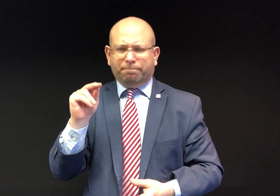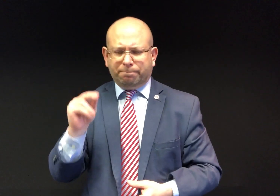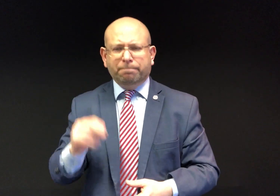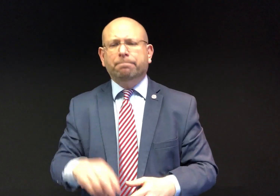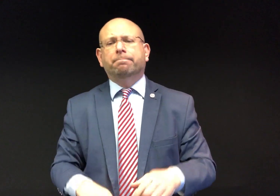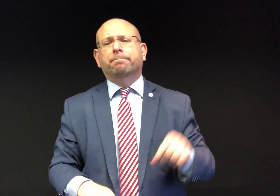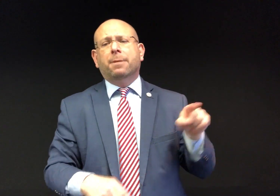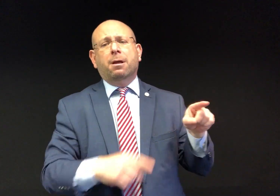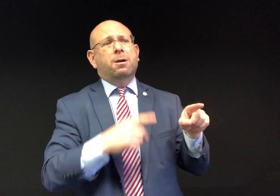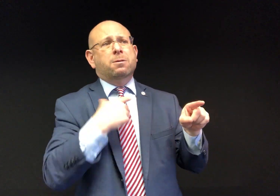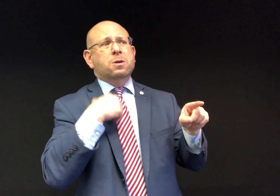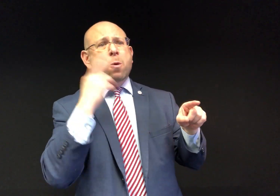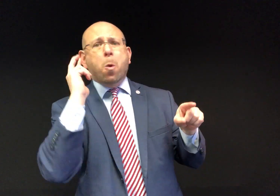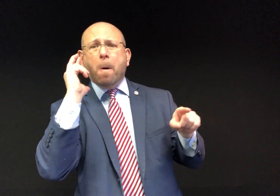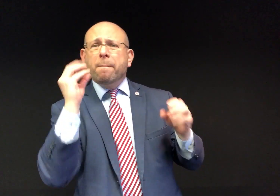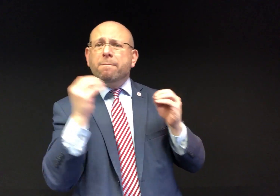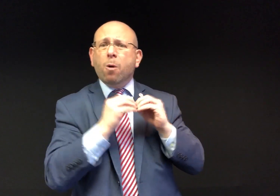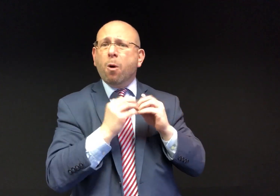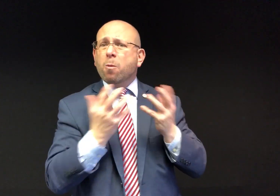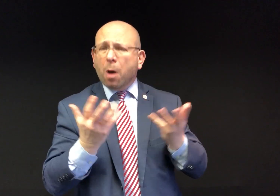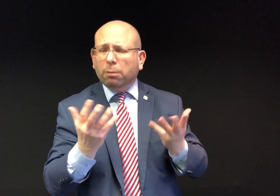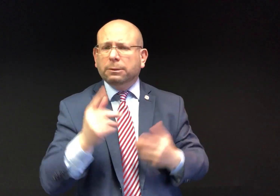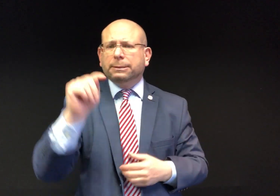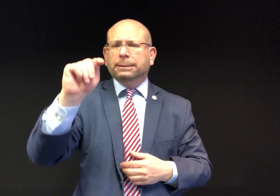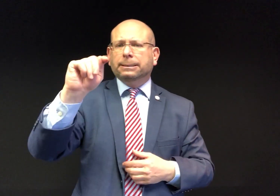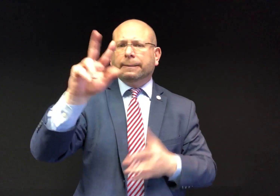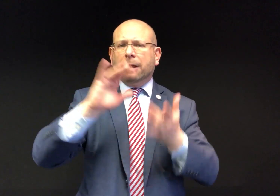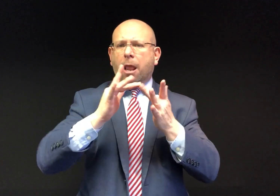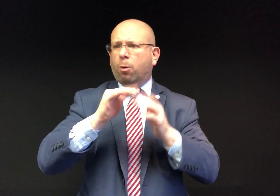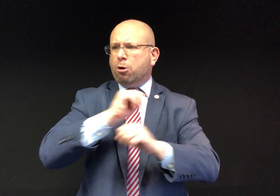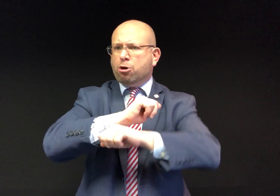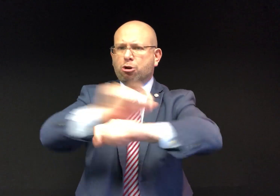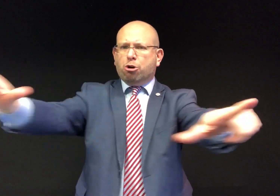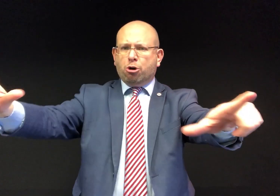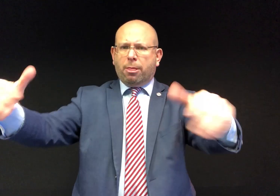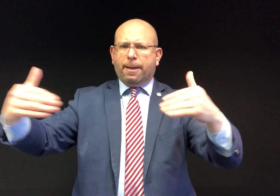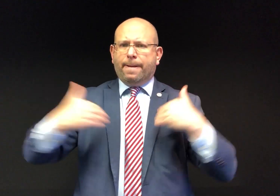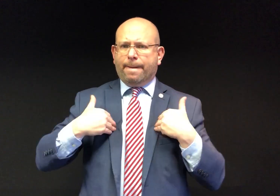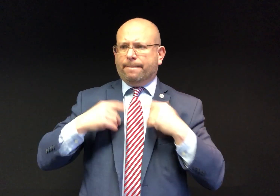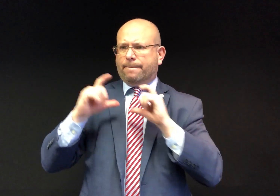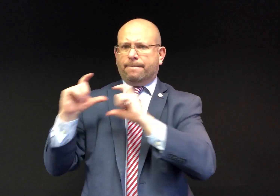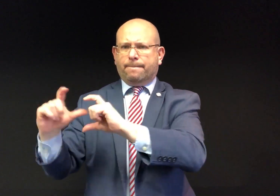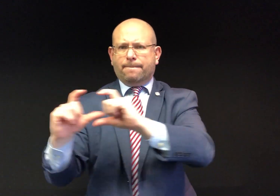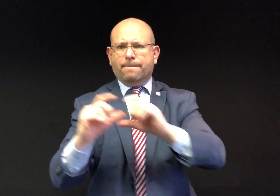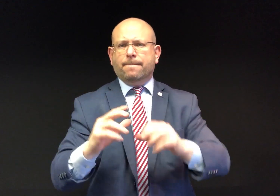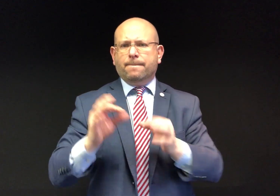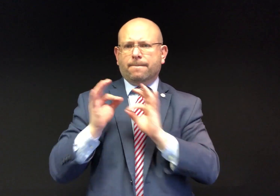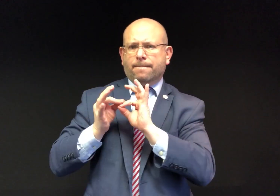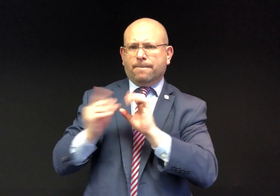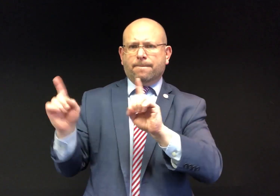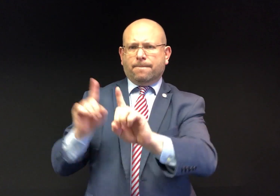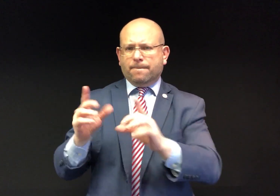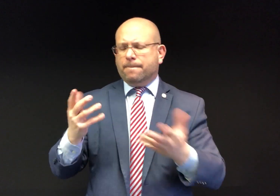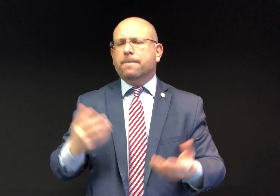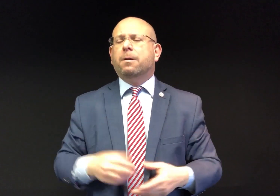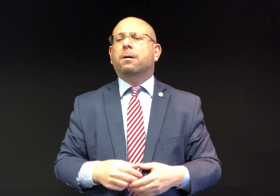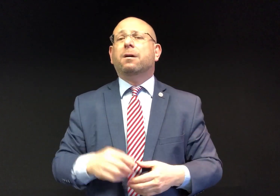We hope to ensure that all TV networks include the ASL interpreter PIP feed in their broadcasts.